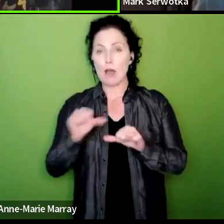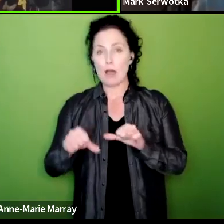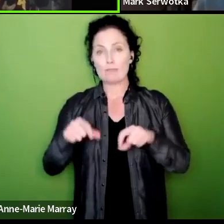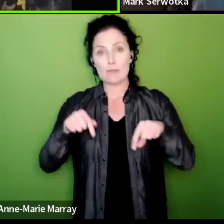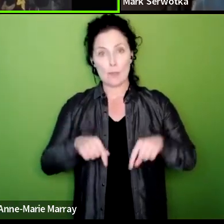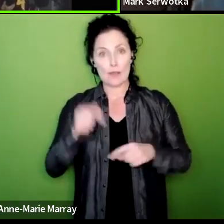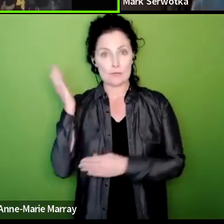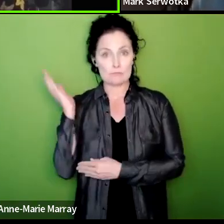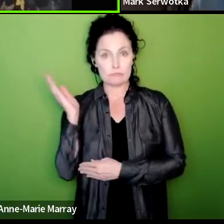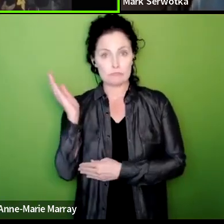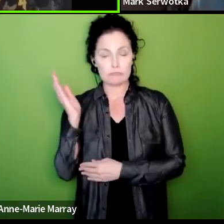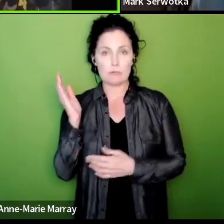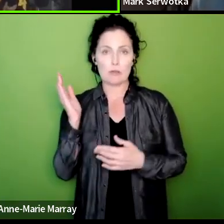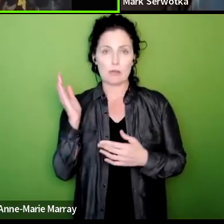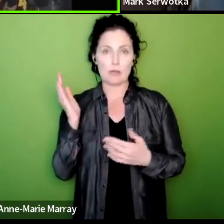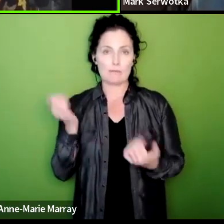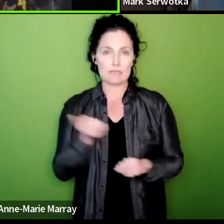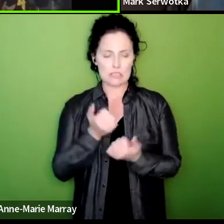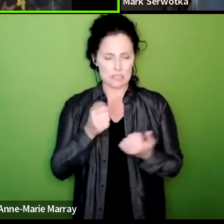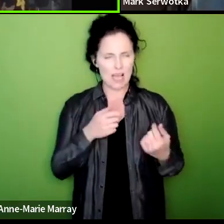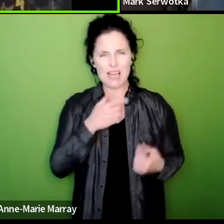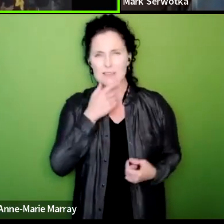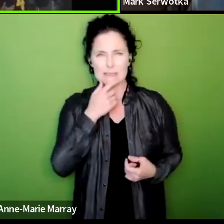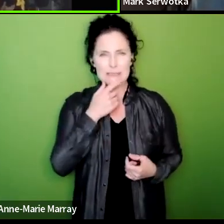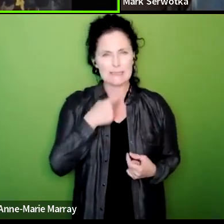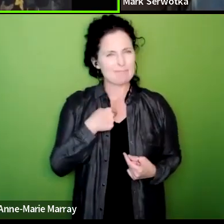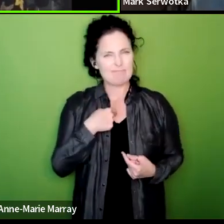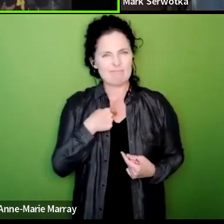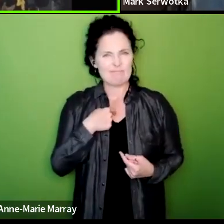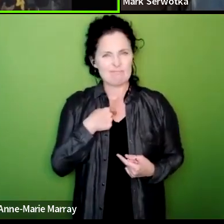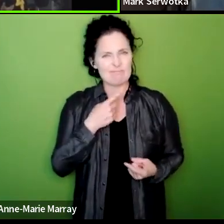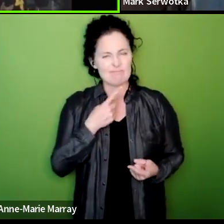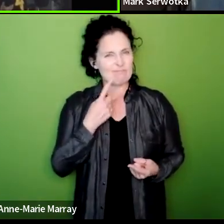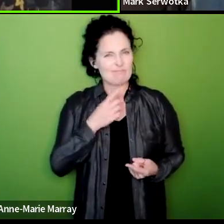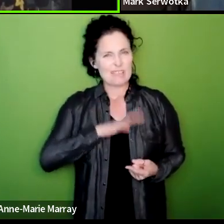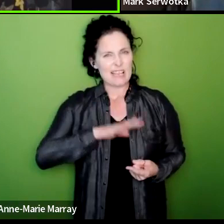your particular comment or question wasn't fully addressed by all means you can get in touch with